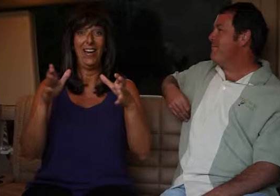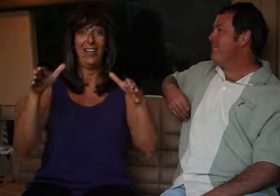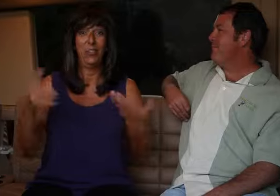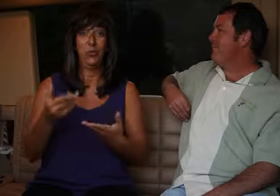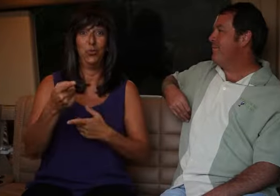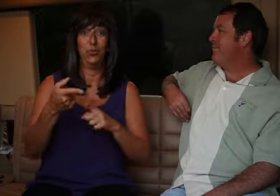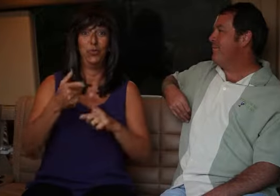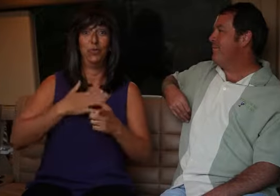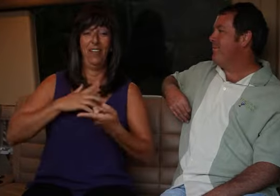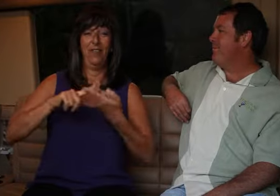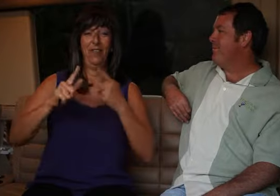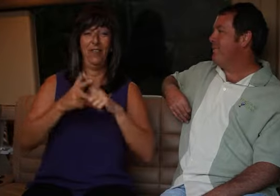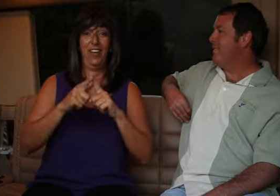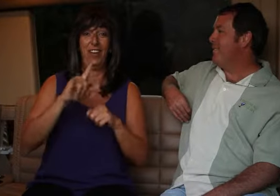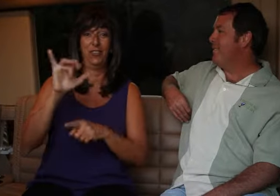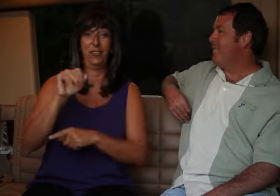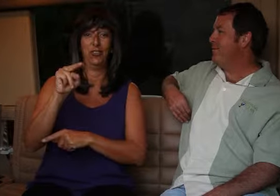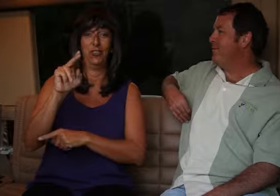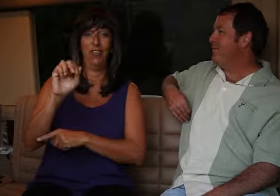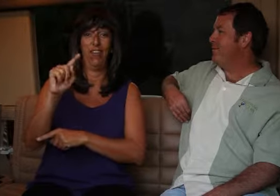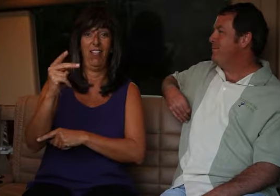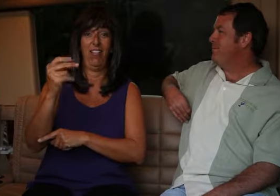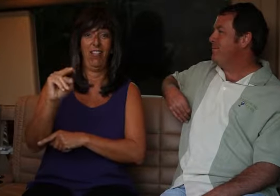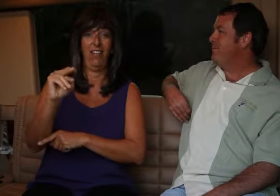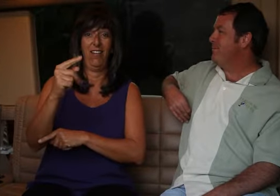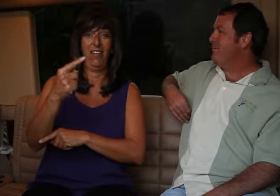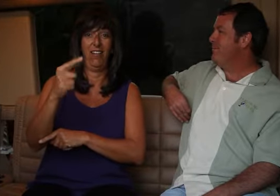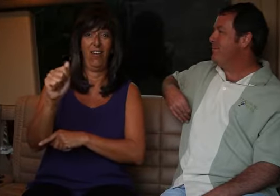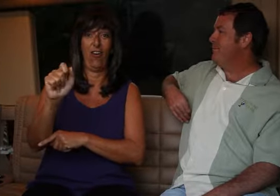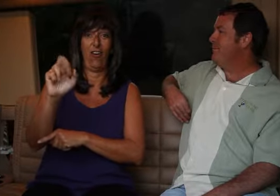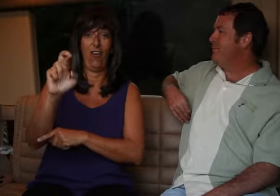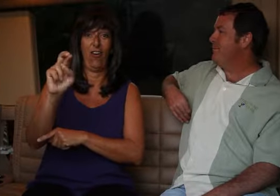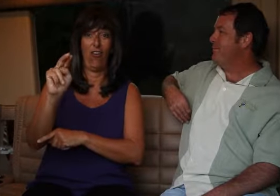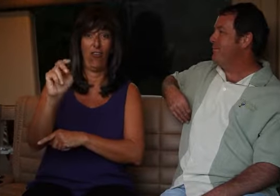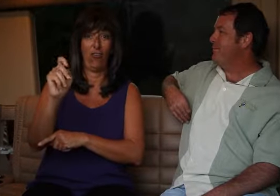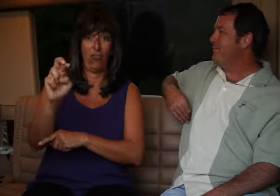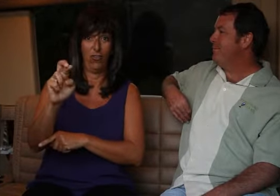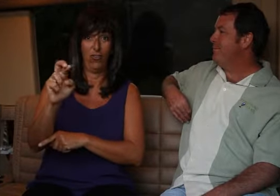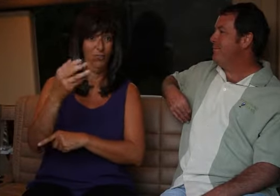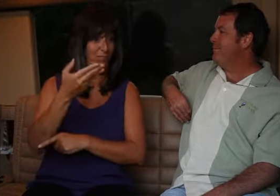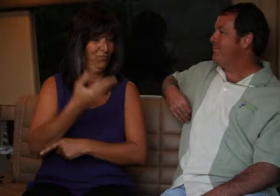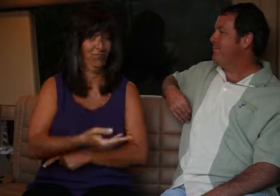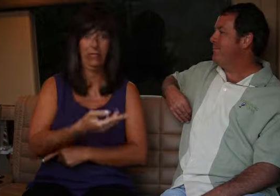I want to introduce you to my friend Jonathan Garner.